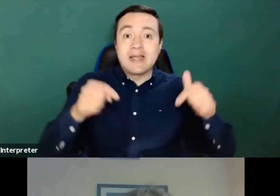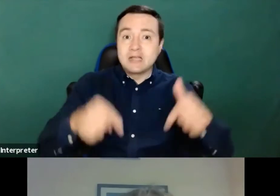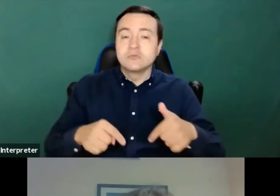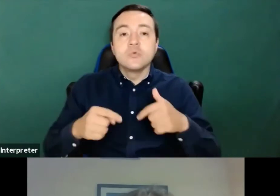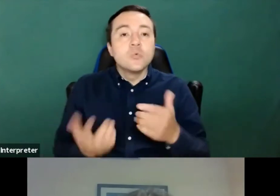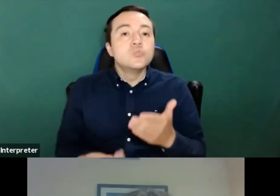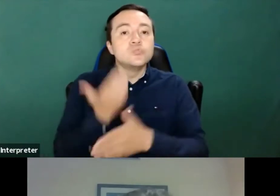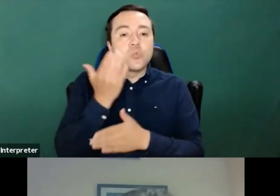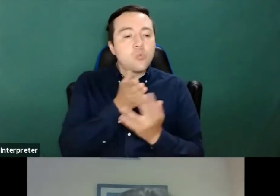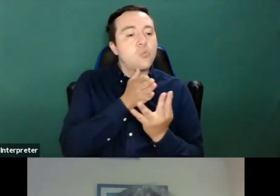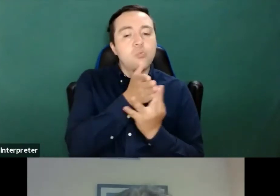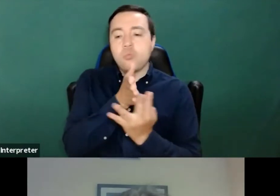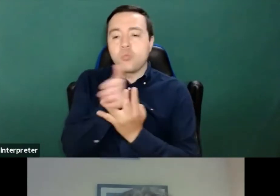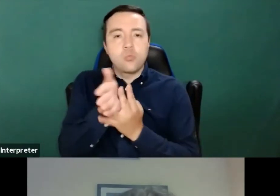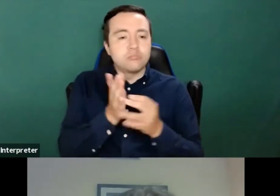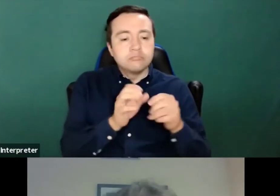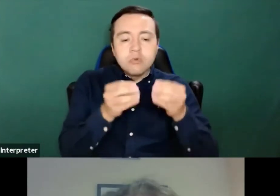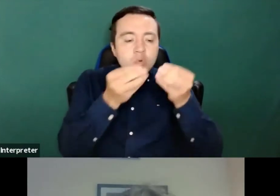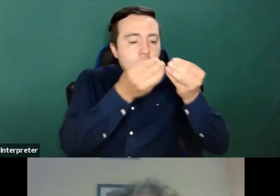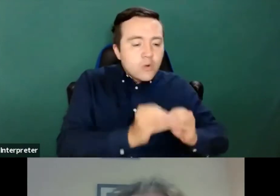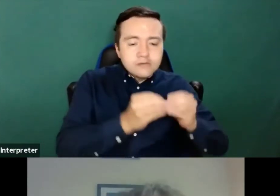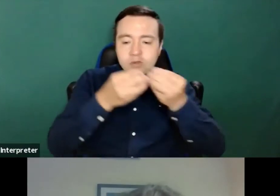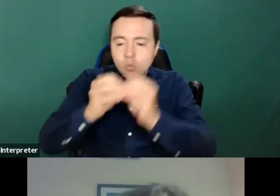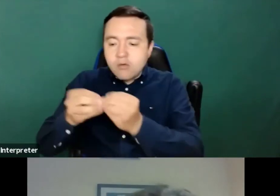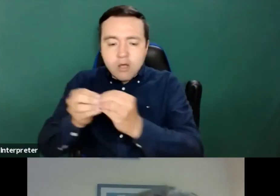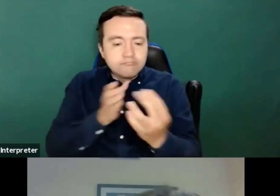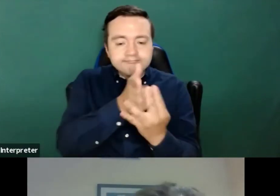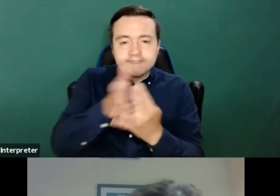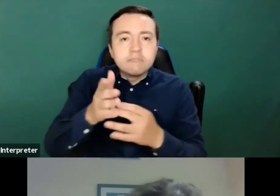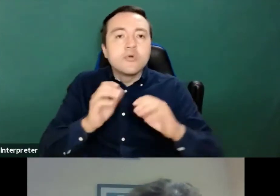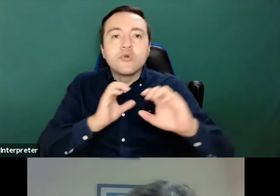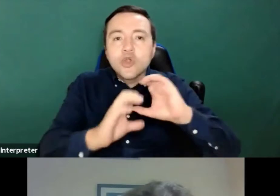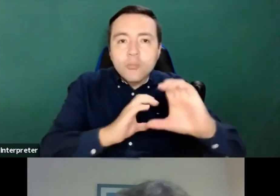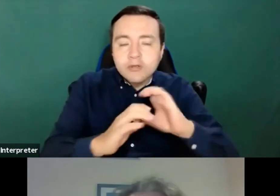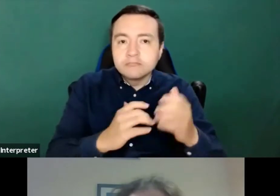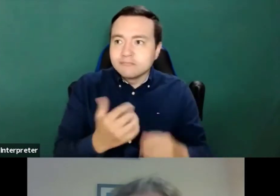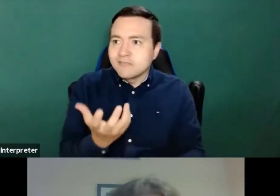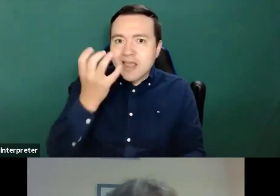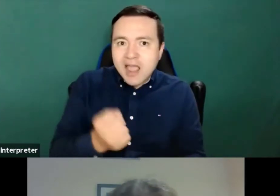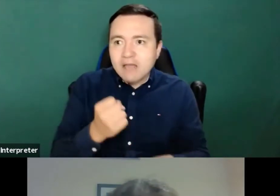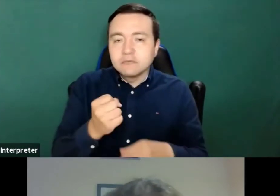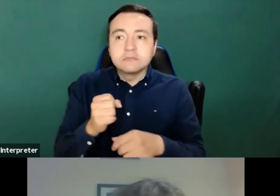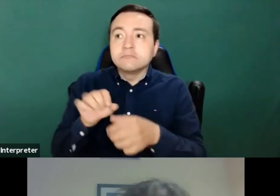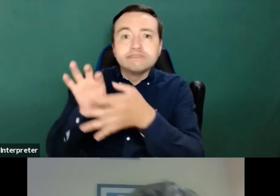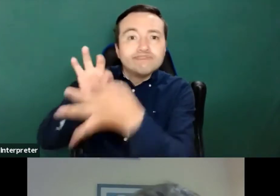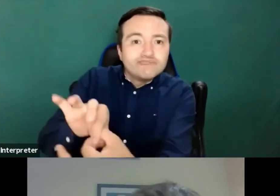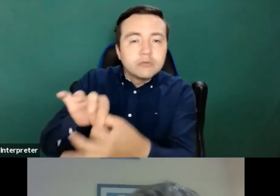communications, but also how to rely on digital service in general, nothing more, and nothing